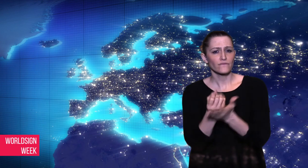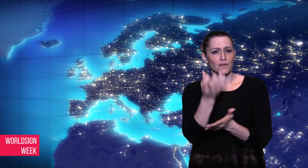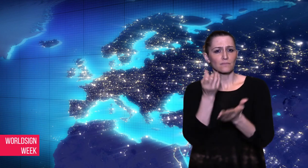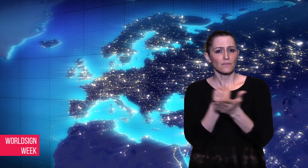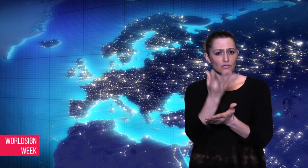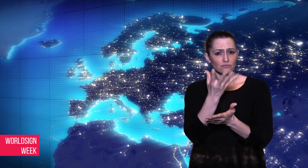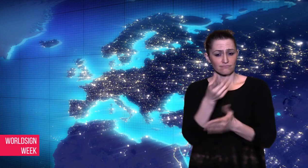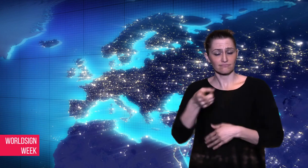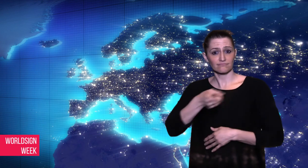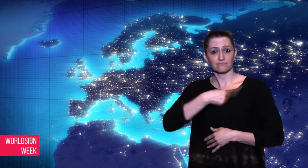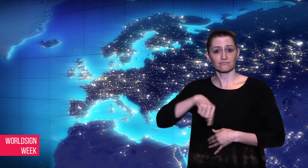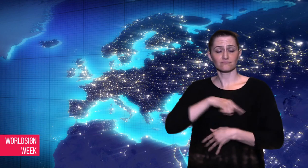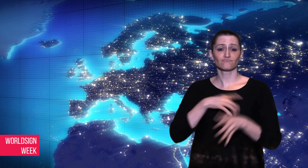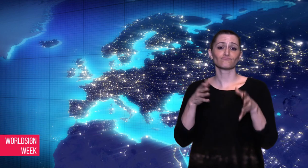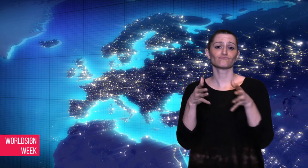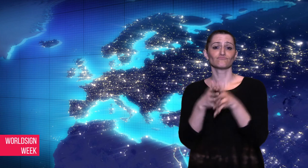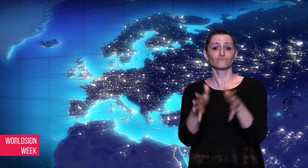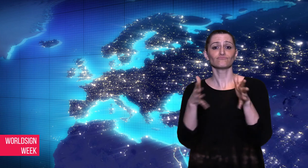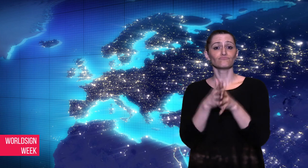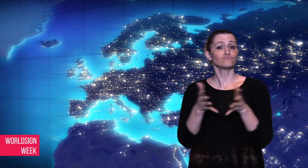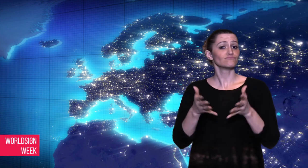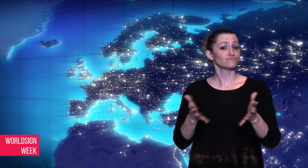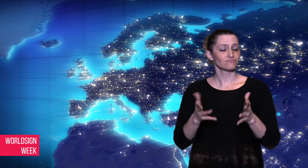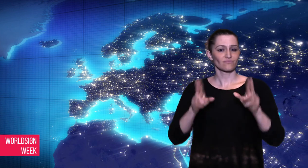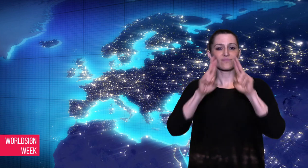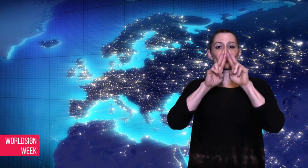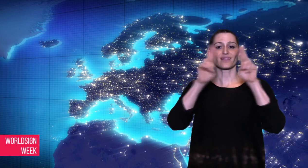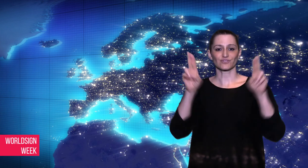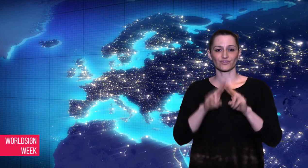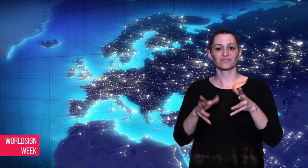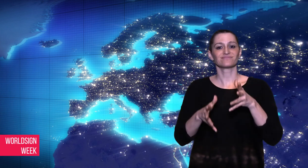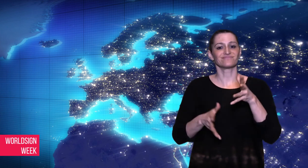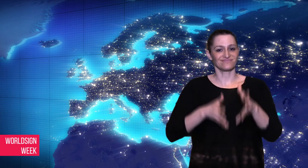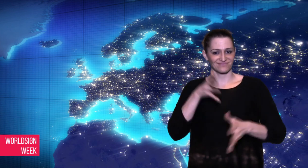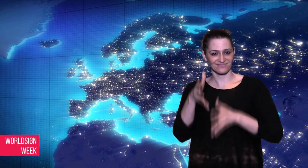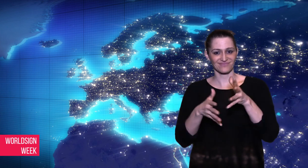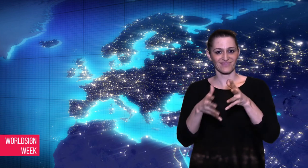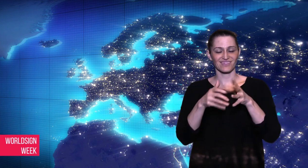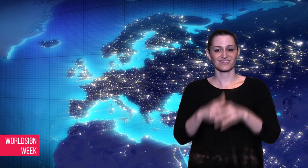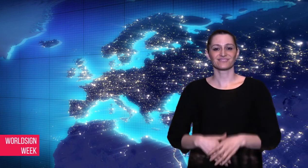all in International Sign.